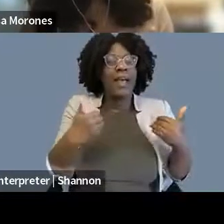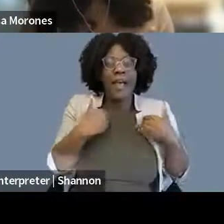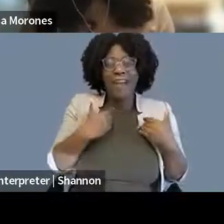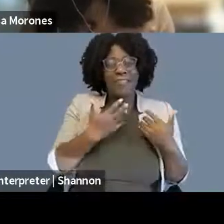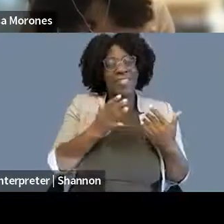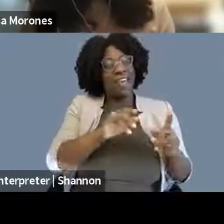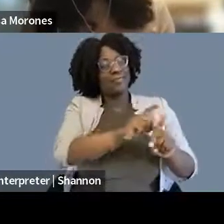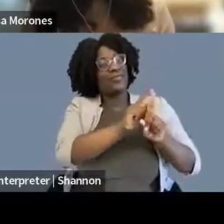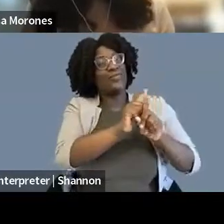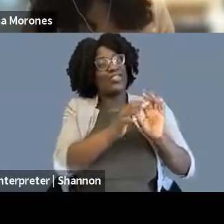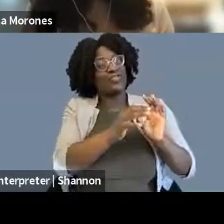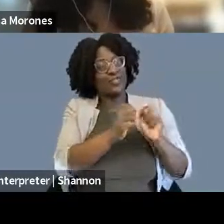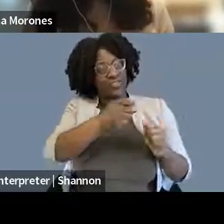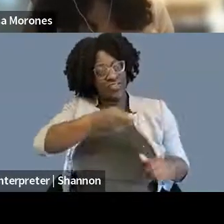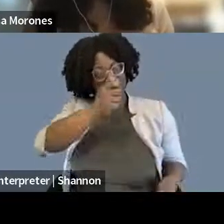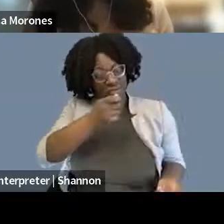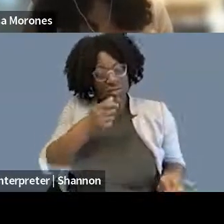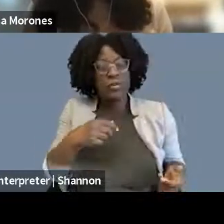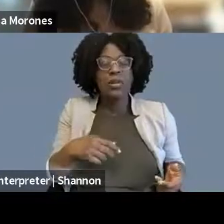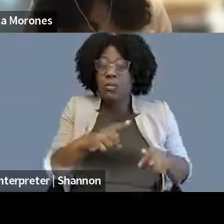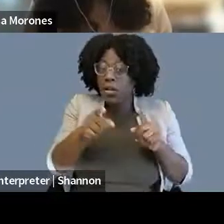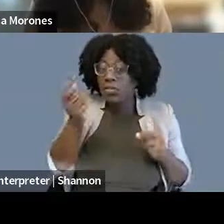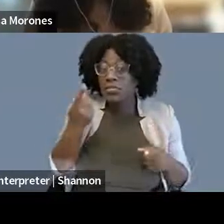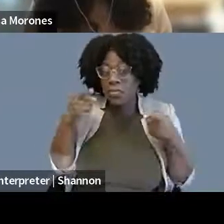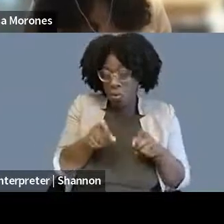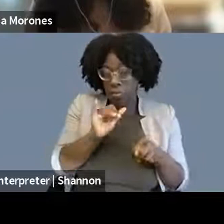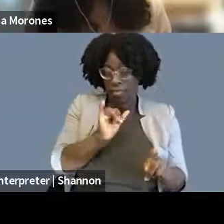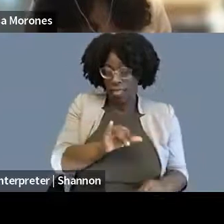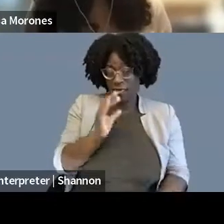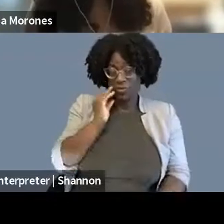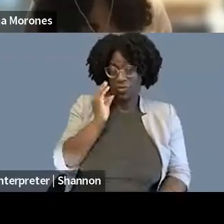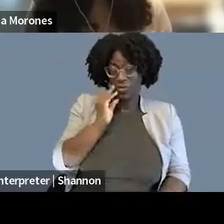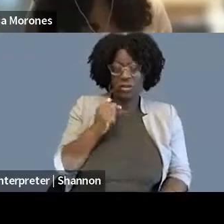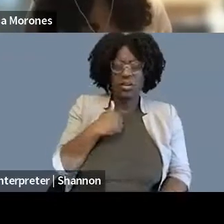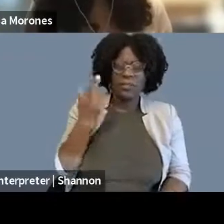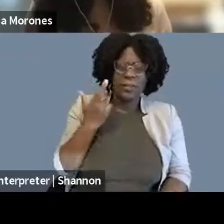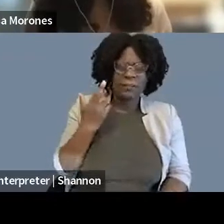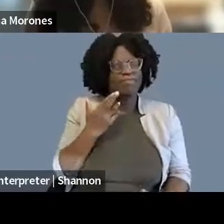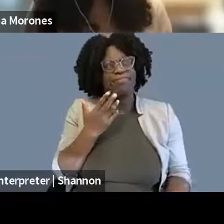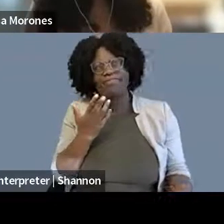But during that experience, I realized that I wanted work where I would really be interacting more